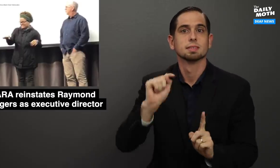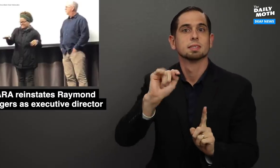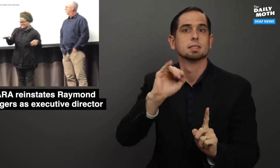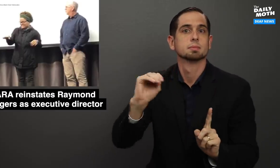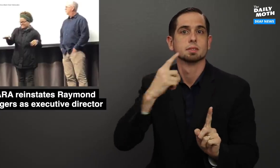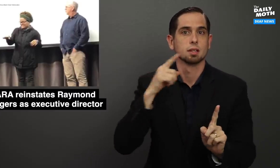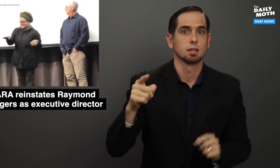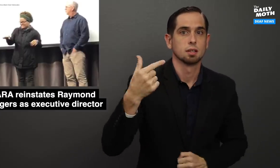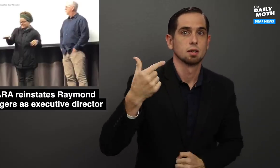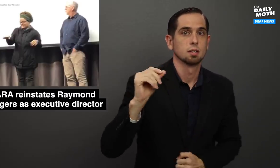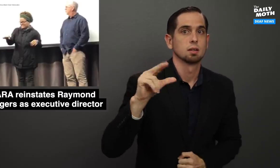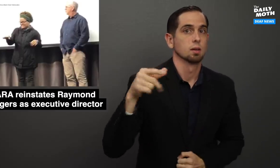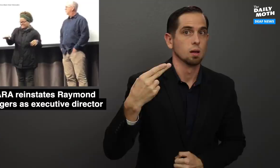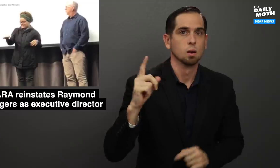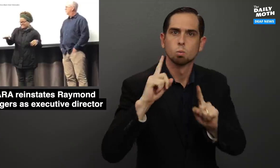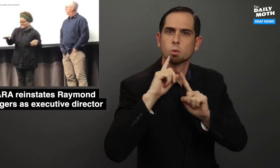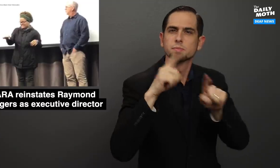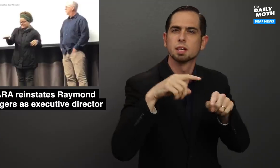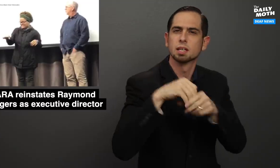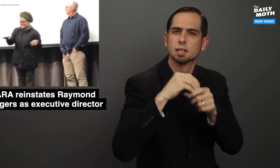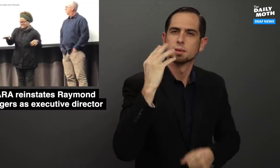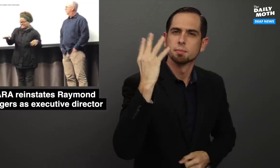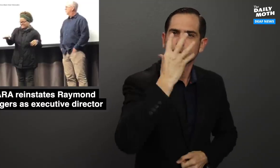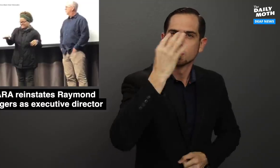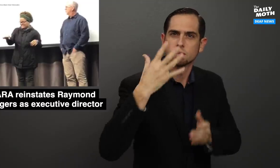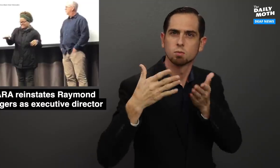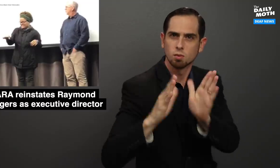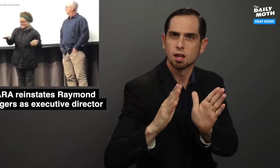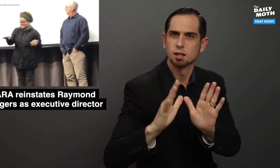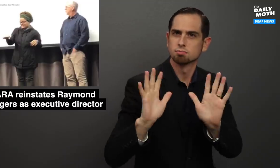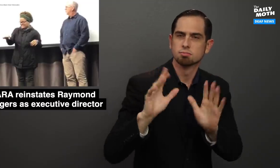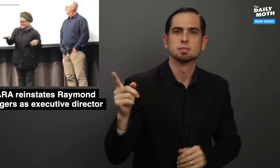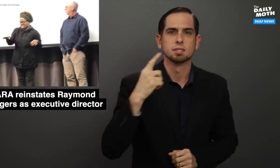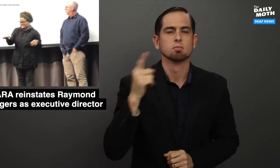Timm said Gough responded in a beautiful way and said